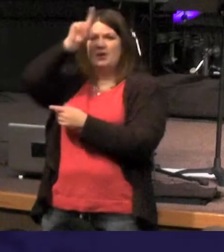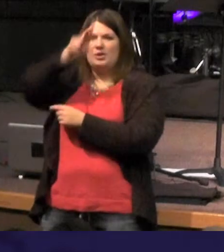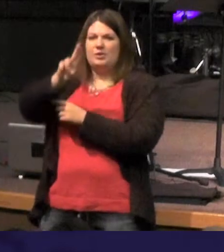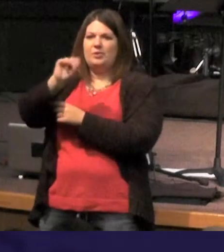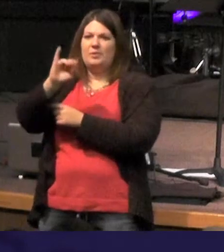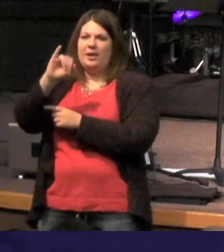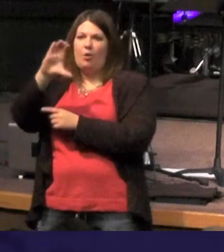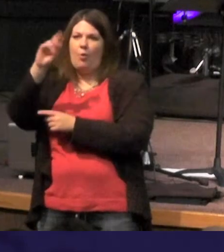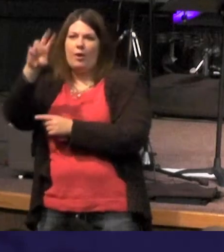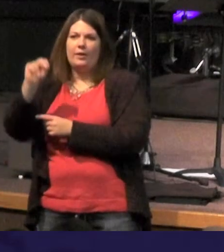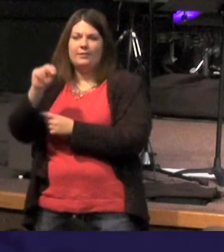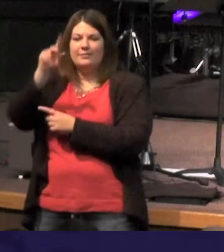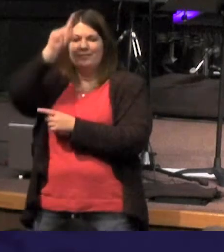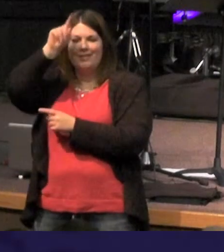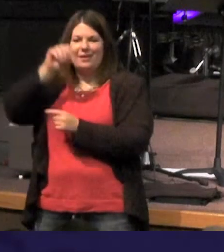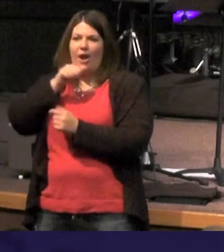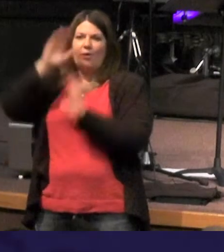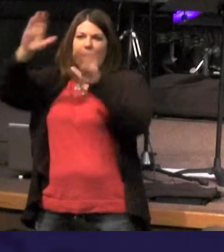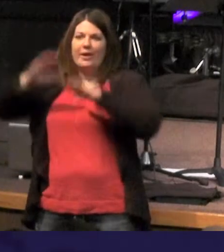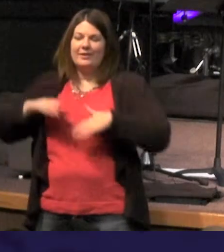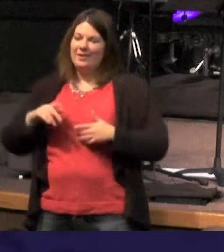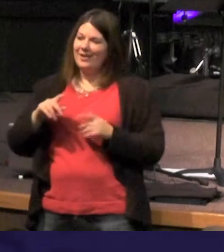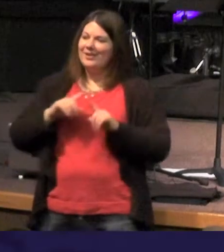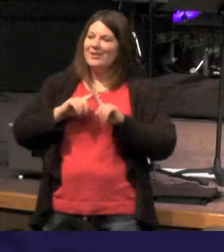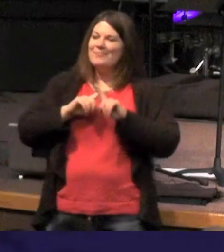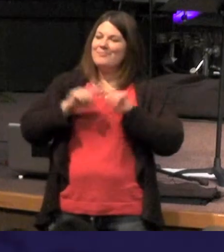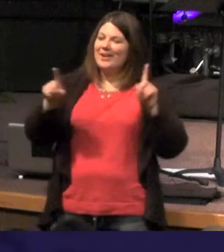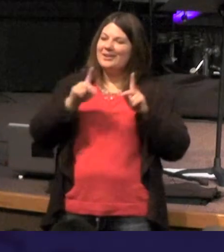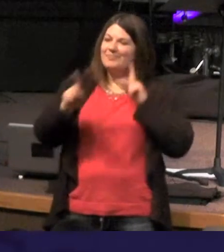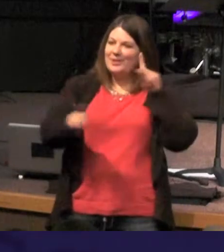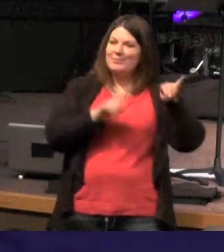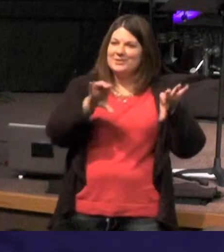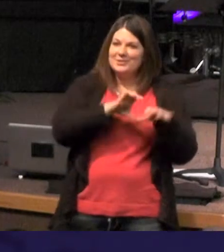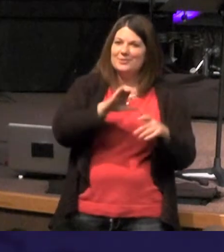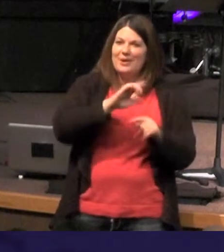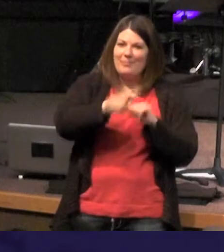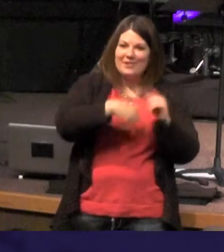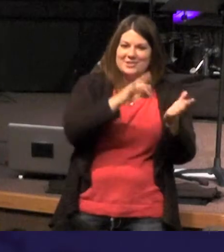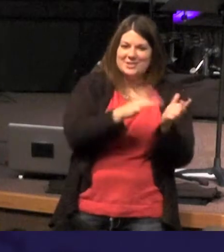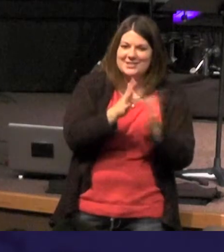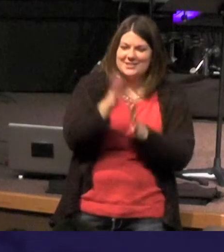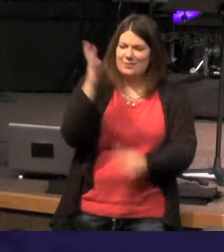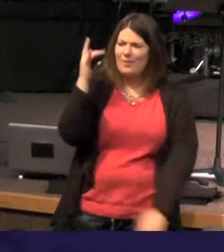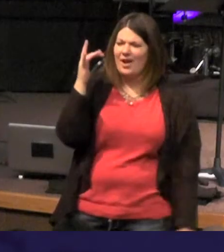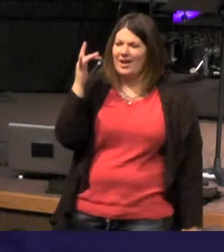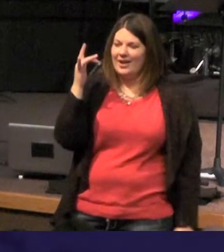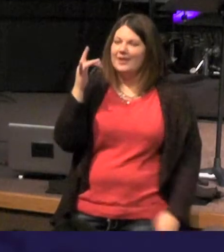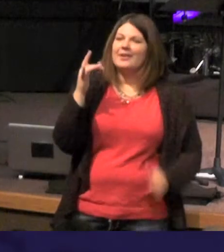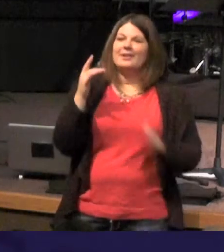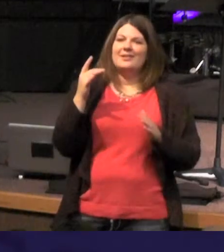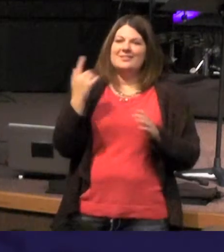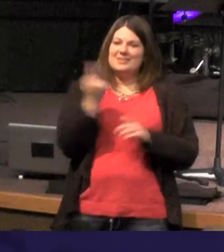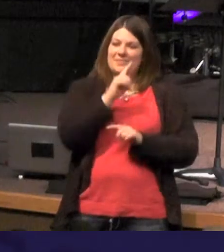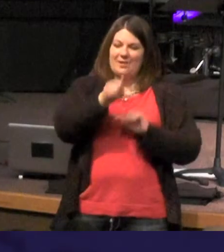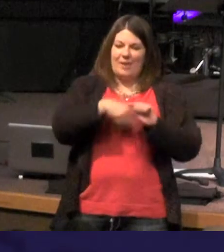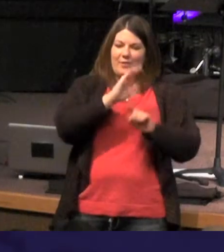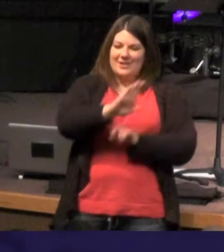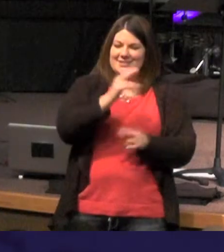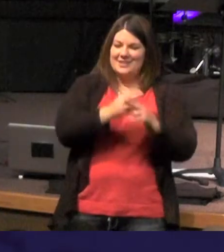unicorns aren't great - but people do that about Jesus and why is it because there is something about the name a Jesus it infuriates people and we will